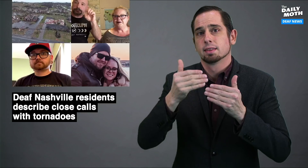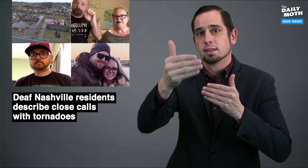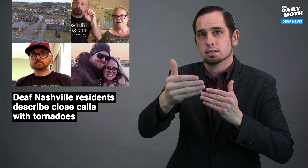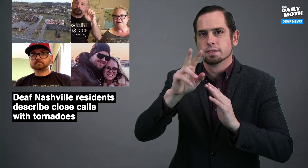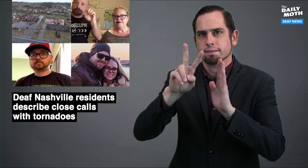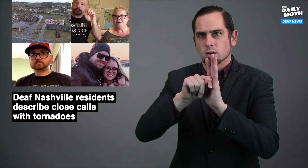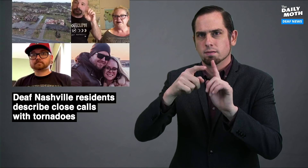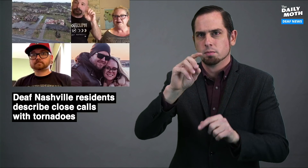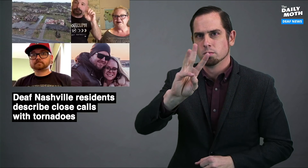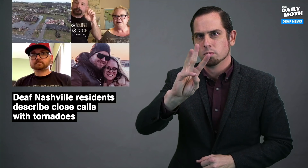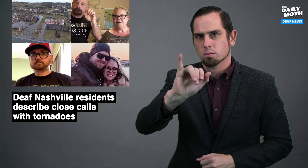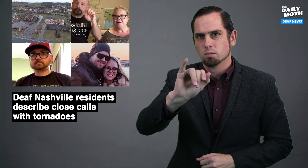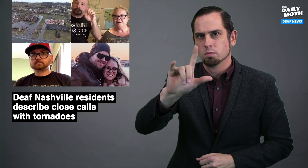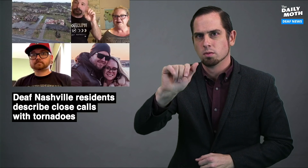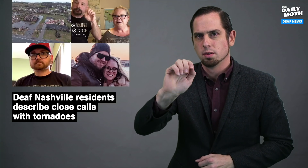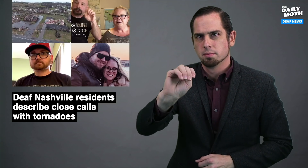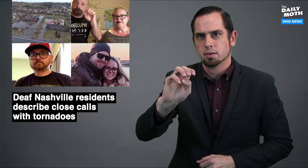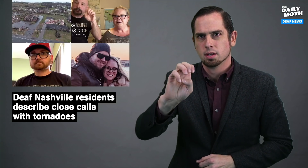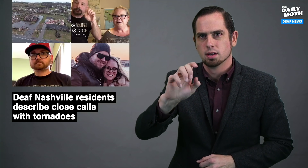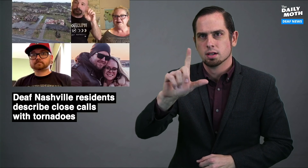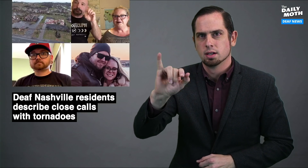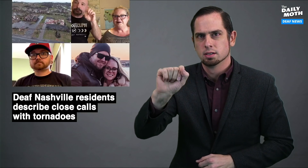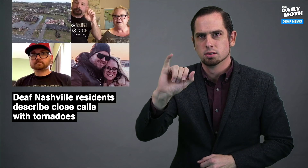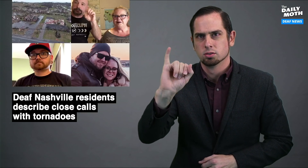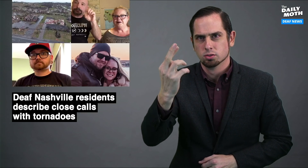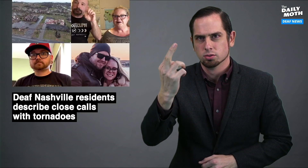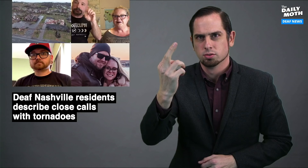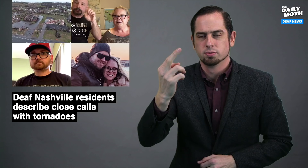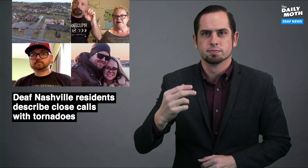Next is a video from William Ellis, Jr..